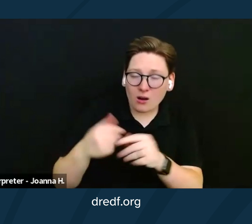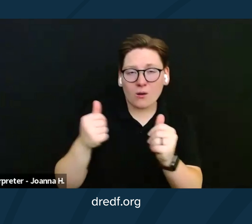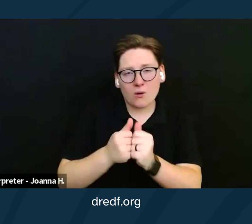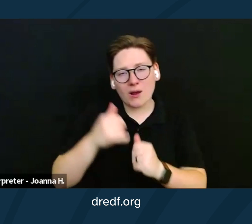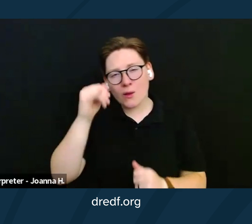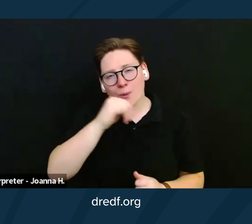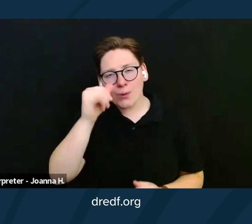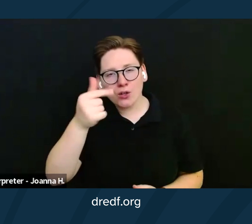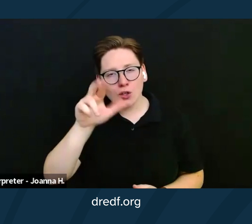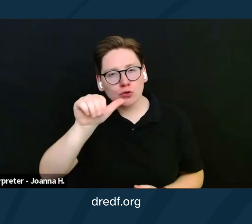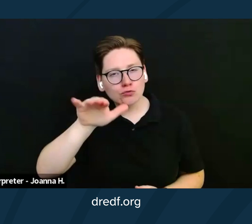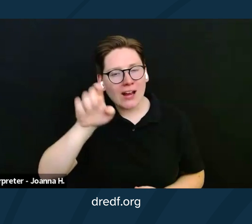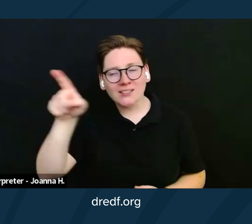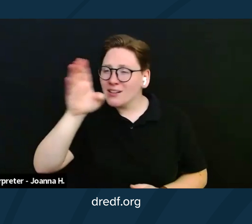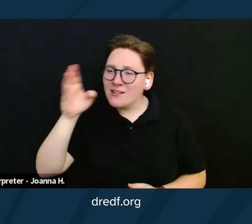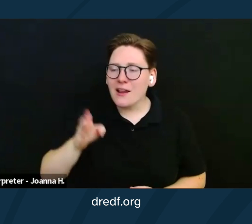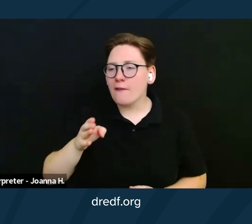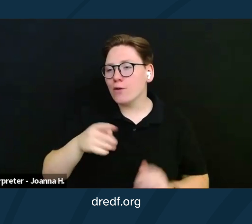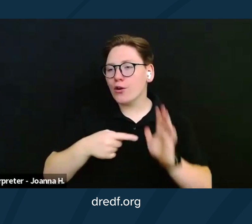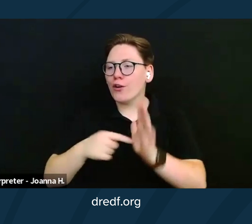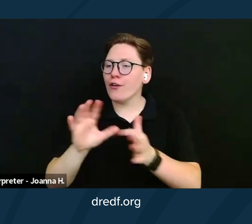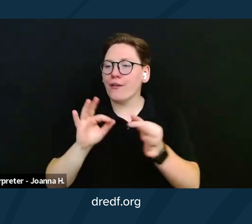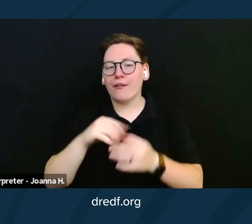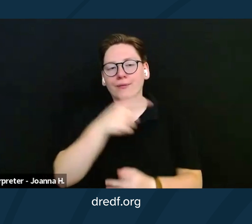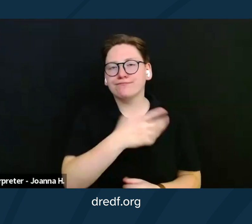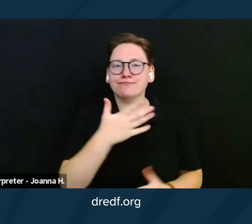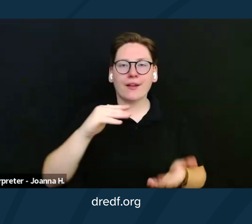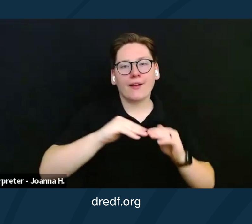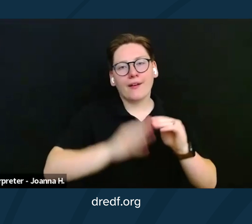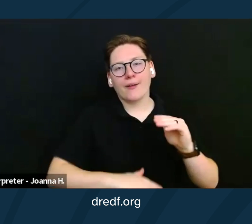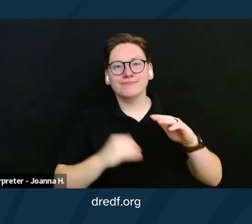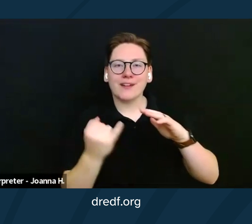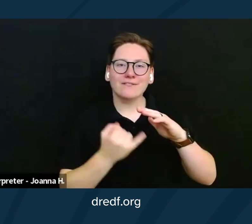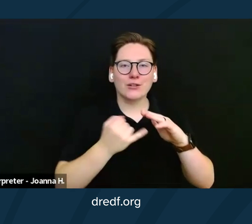and never portrays me as though I were an inferior teammate because of my disability.